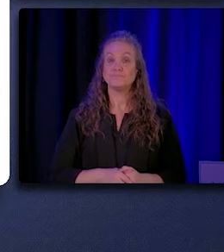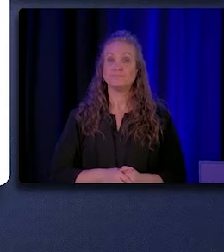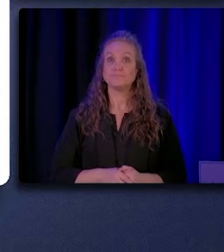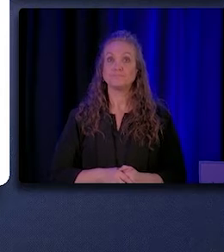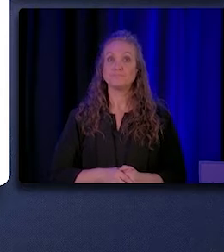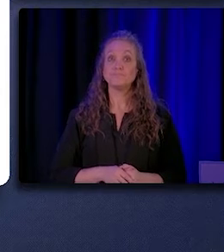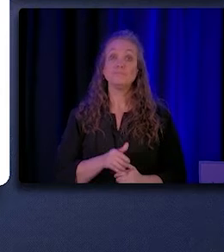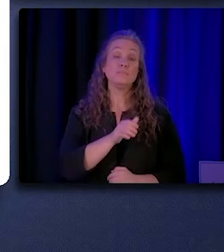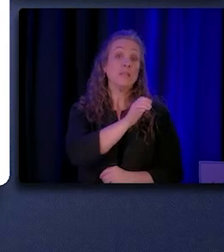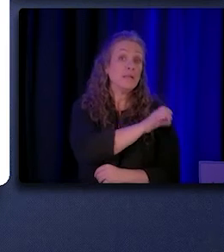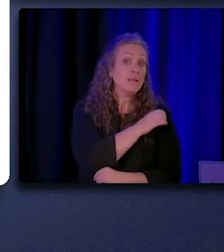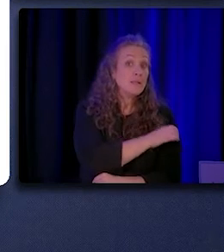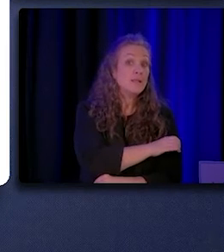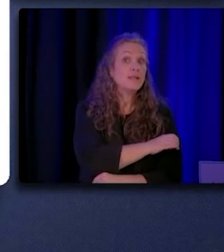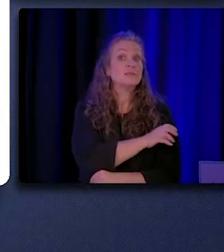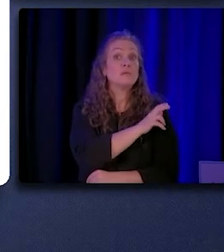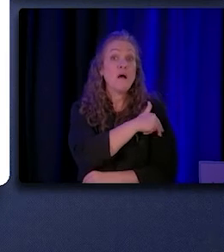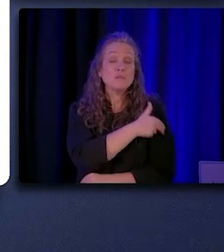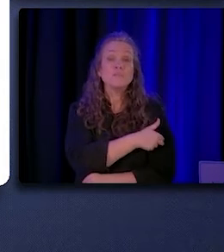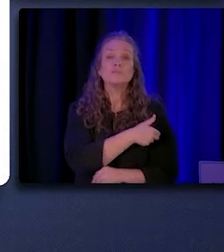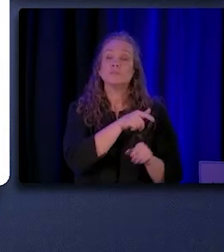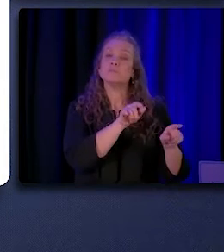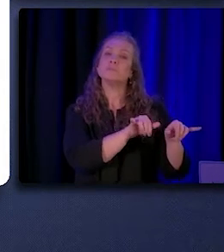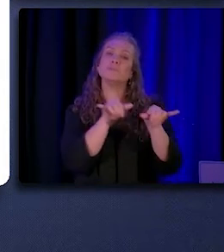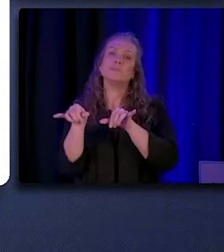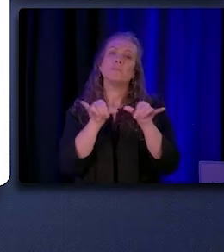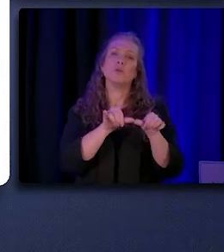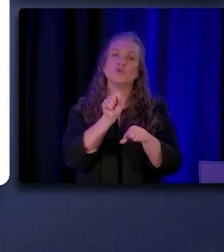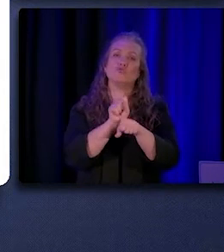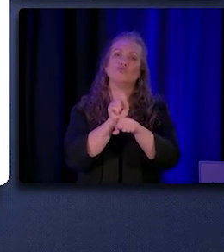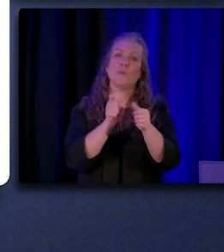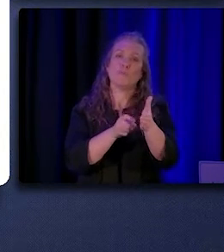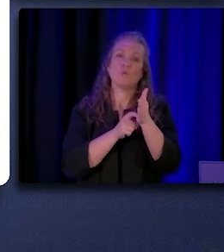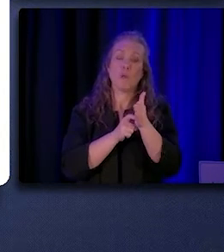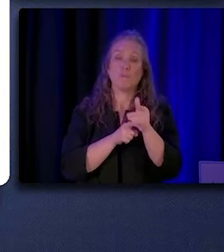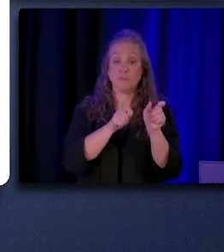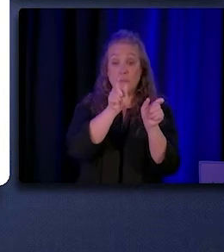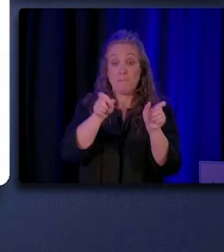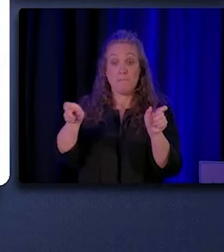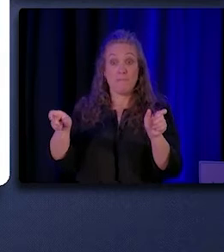Clinics and hospitals also shared similar job requirements. The bar chart shows job requirement data